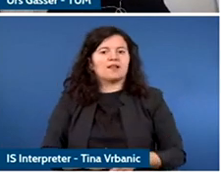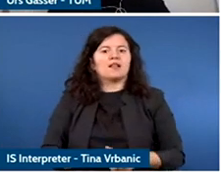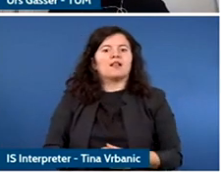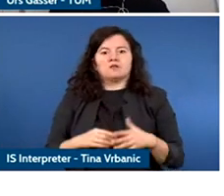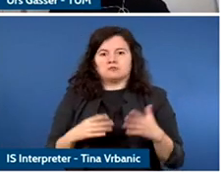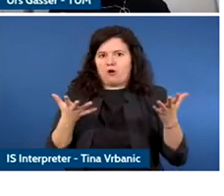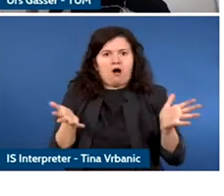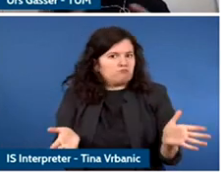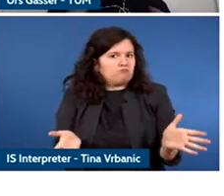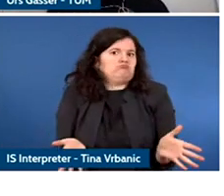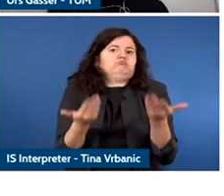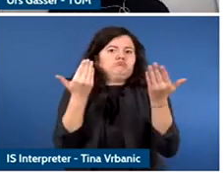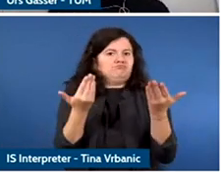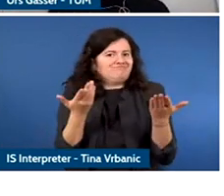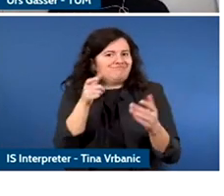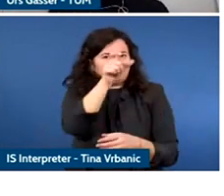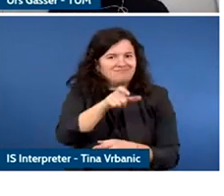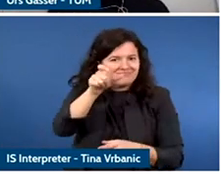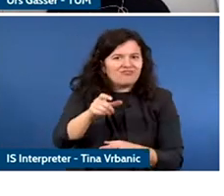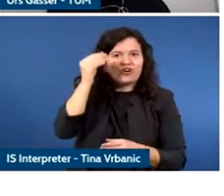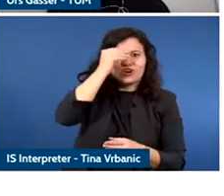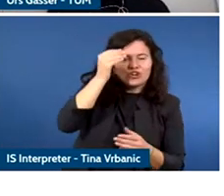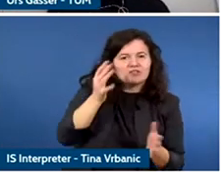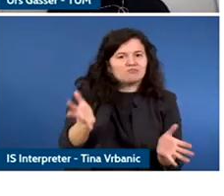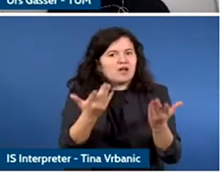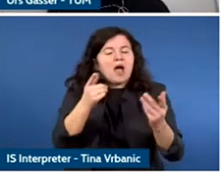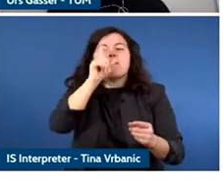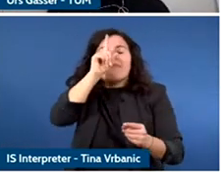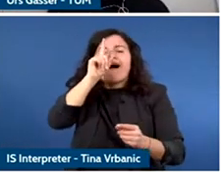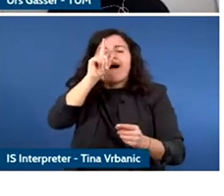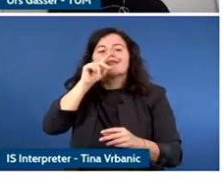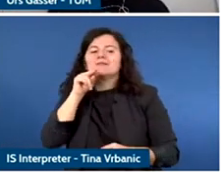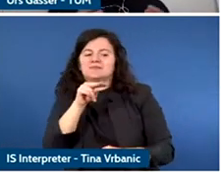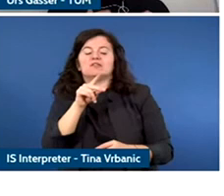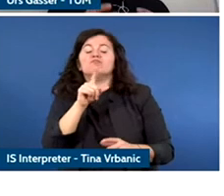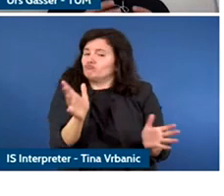tremendous promise to support learners but there are also risks and there are